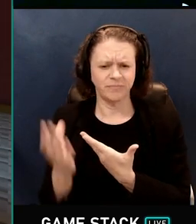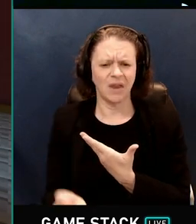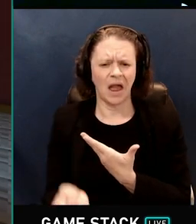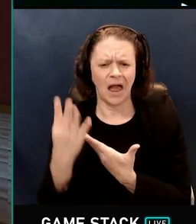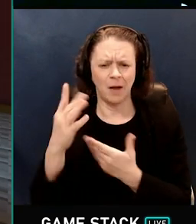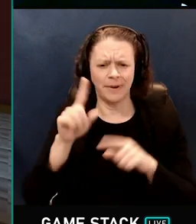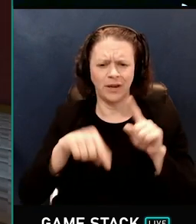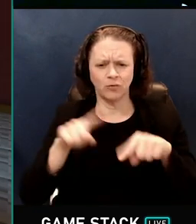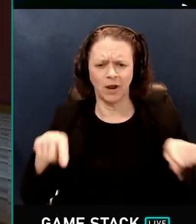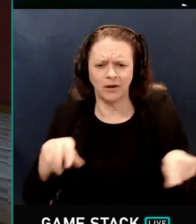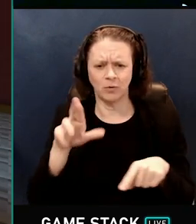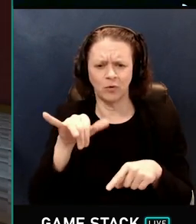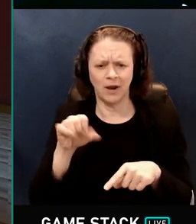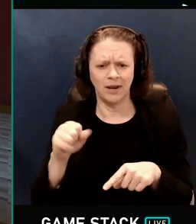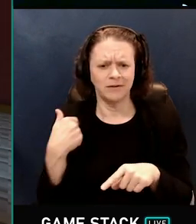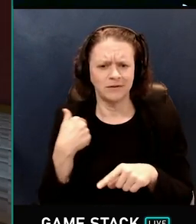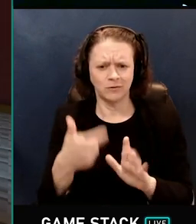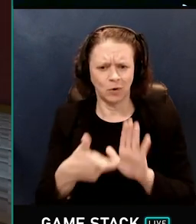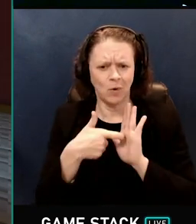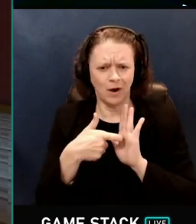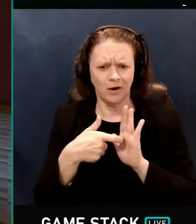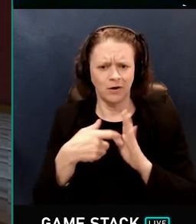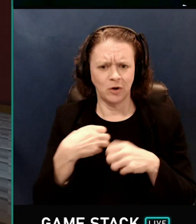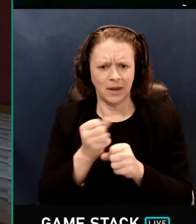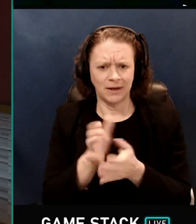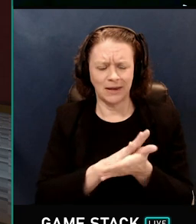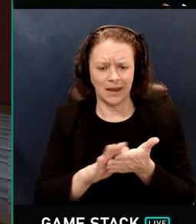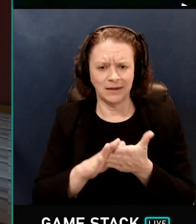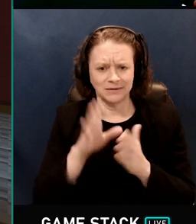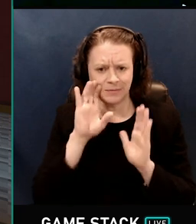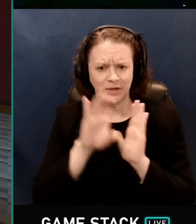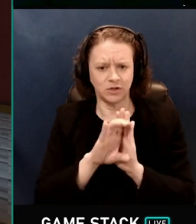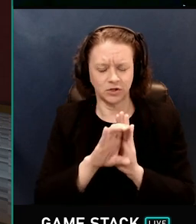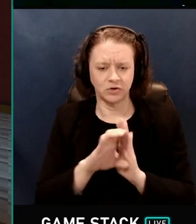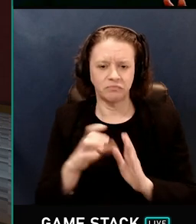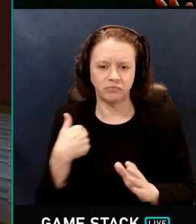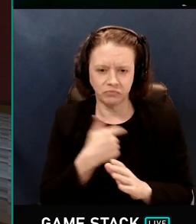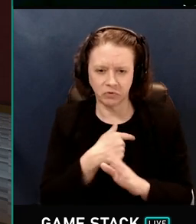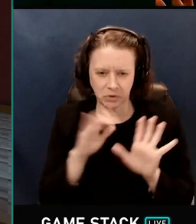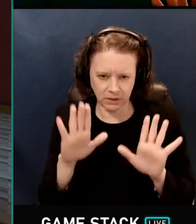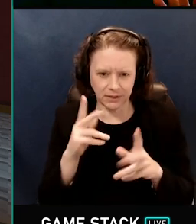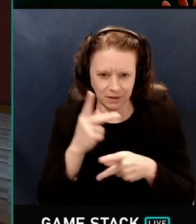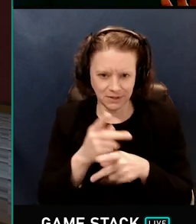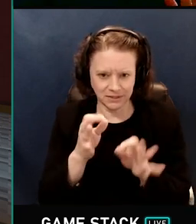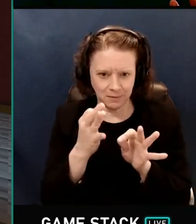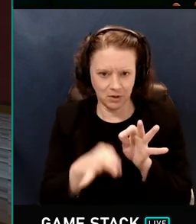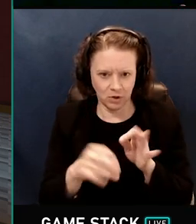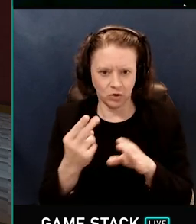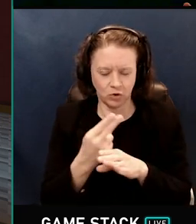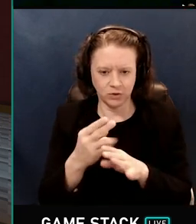So how many random rays does it take to make a nice image? We'll keep things simple. We'll just do simple Lambertian